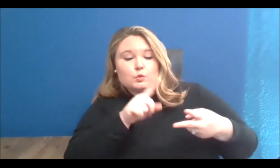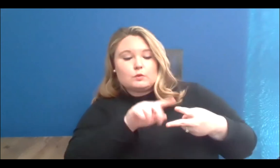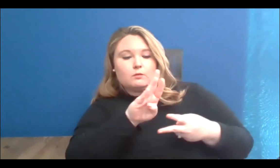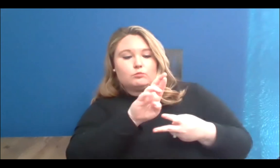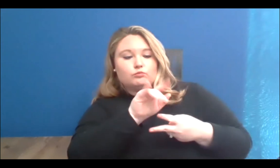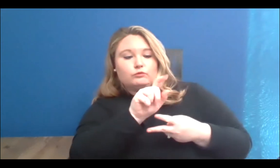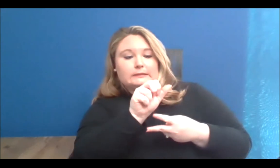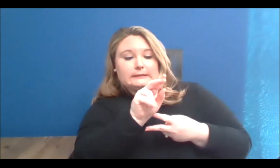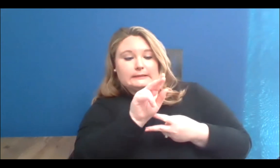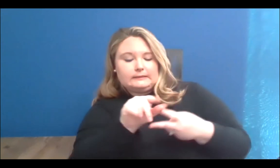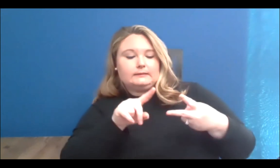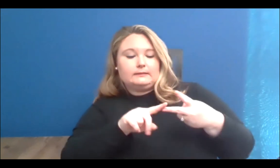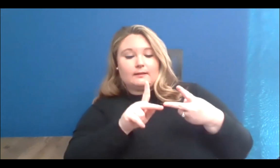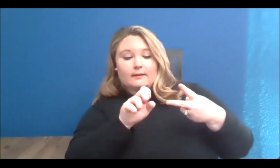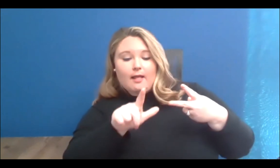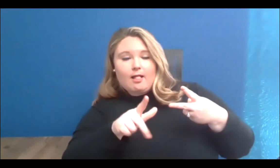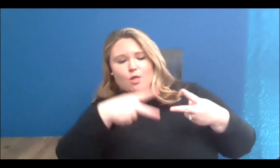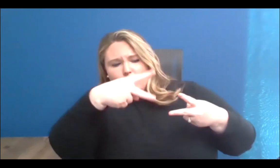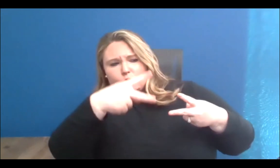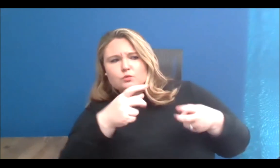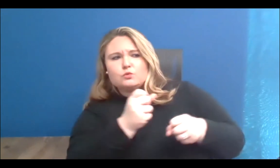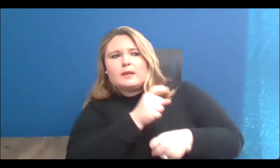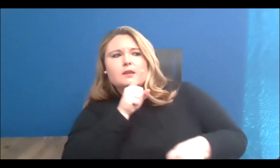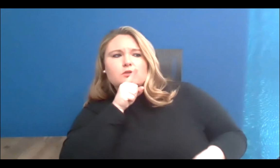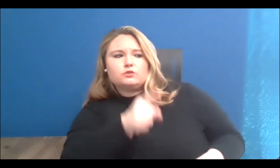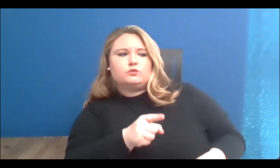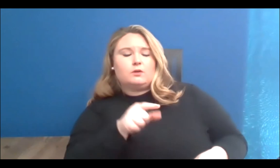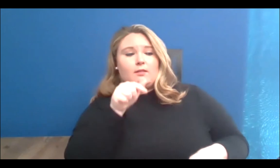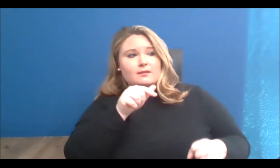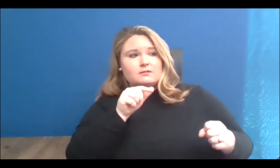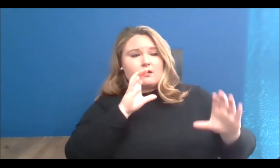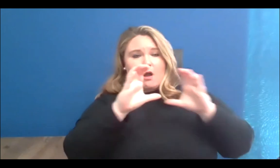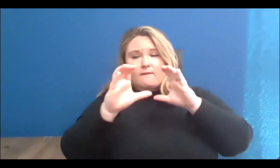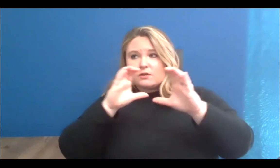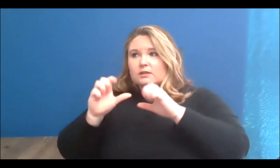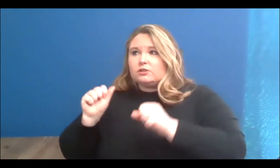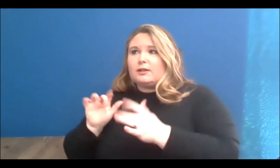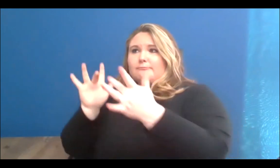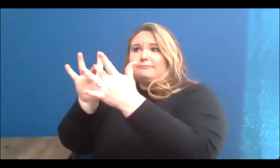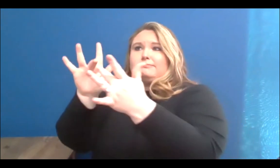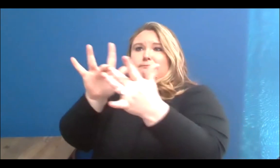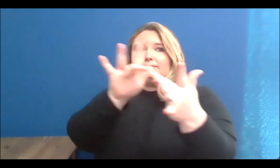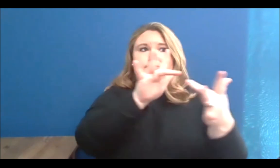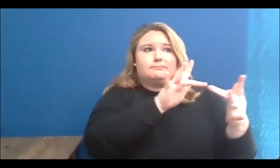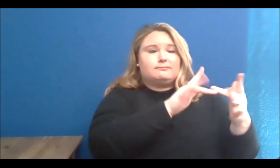and they are making sure that this conversation is reaching to as many members of the community as possible.